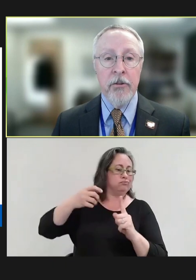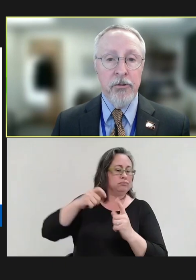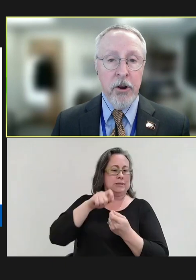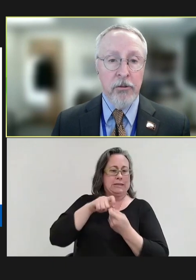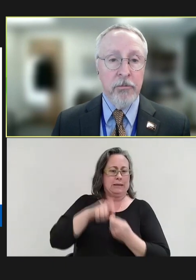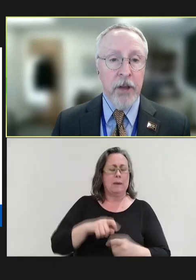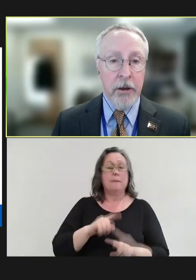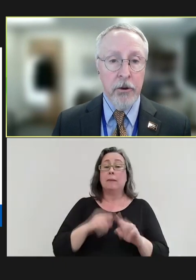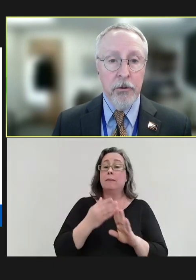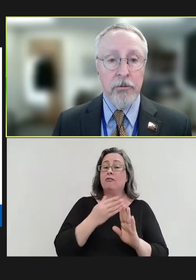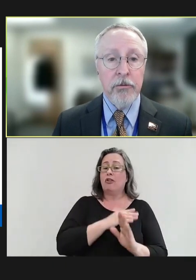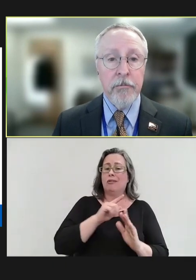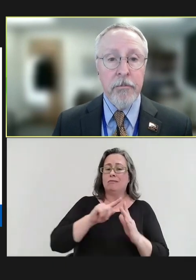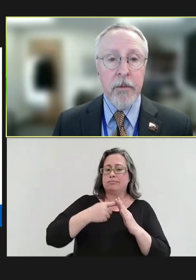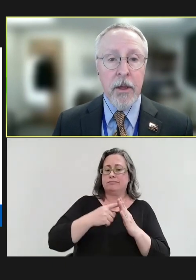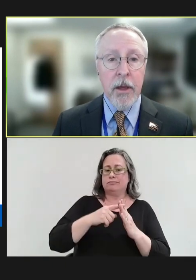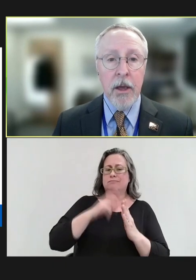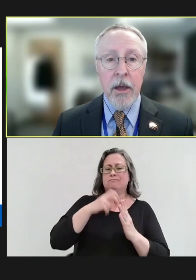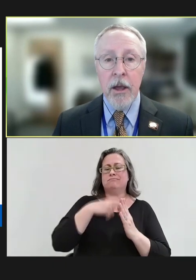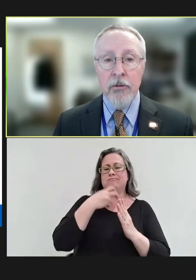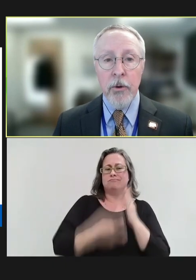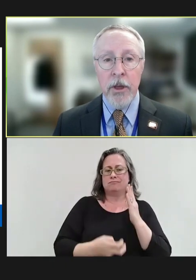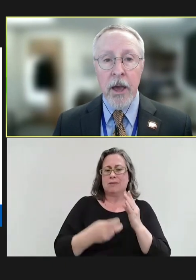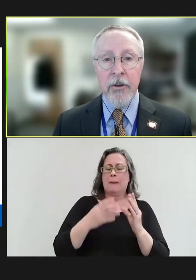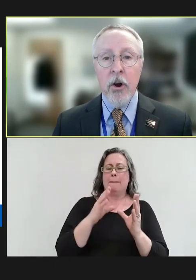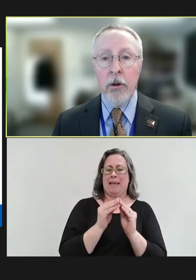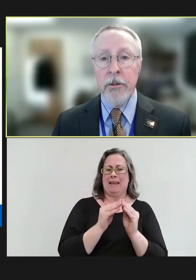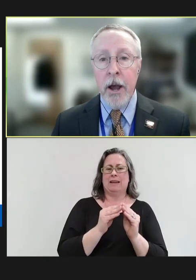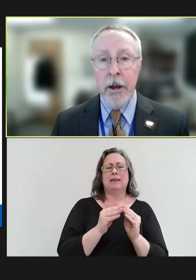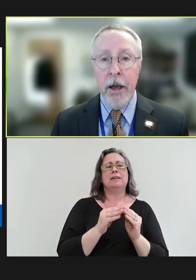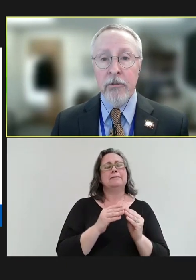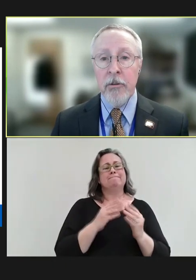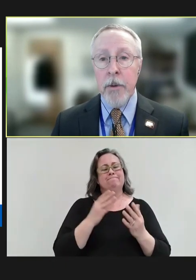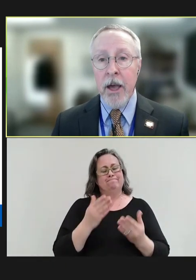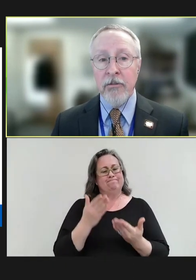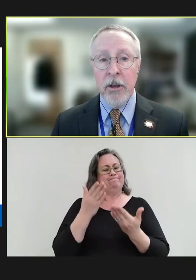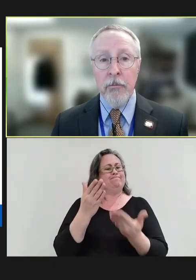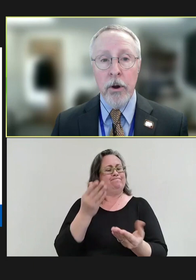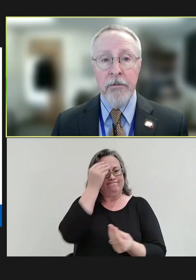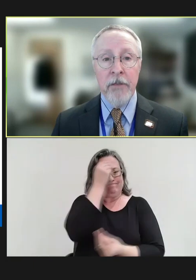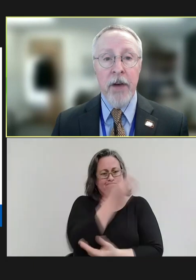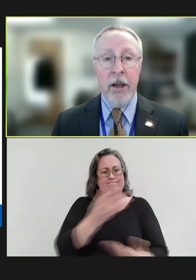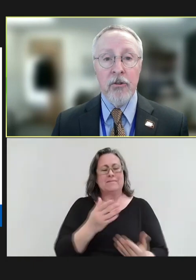share some sad news. It's with a heavy heart that I announce the passing of one of NVAC's